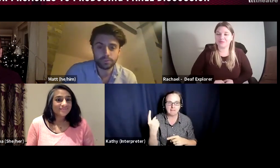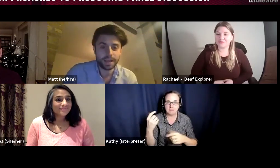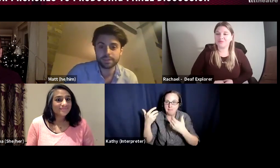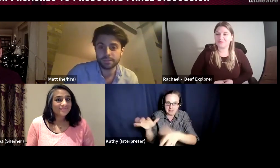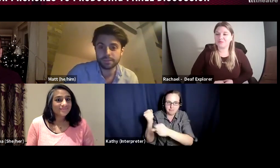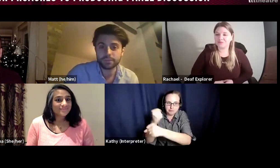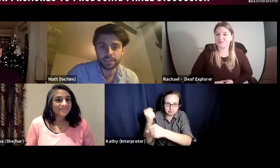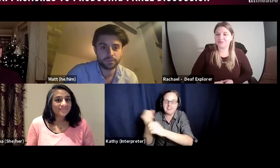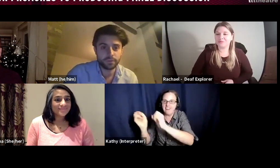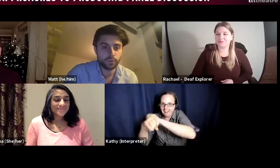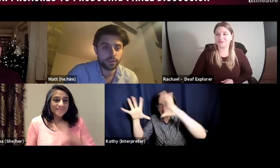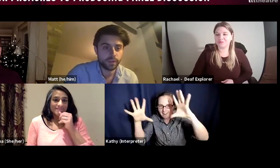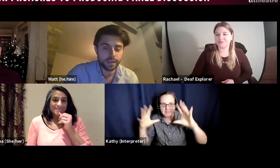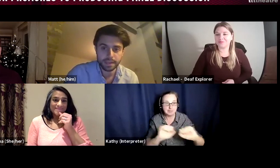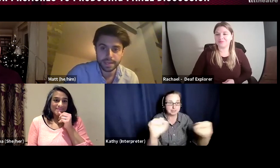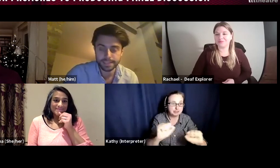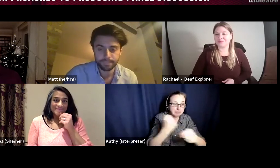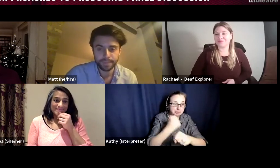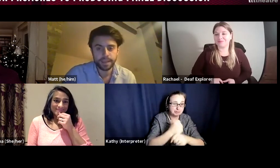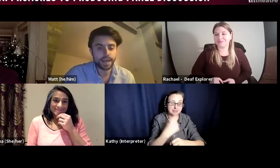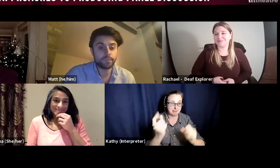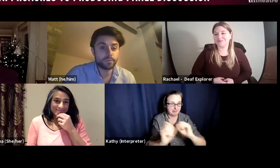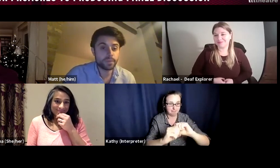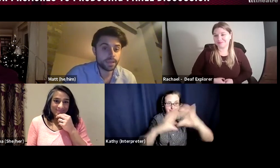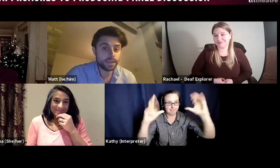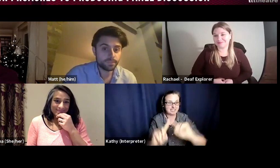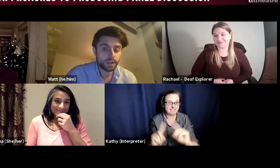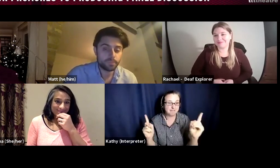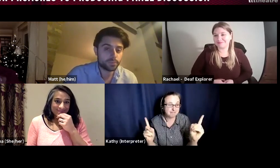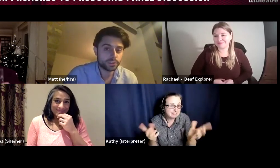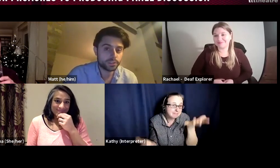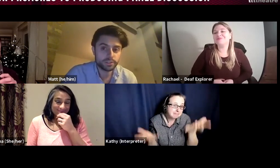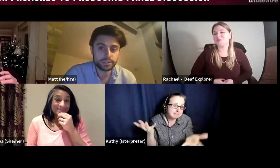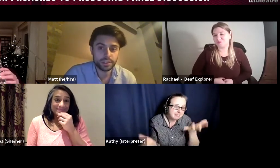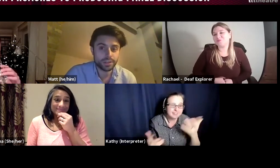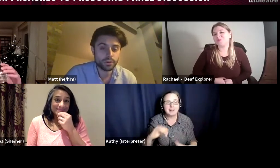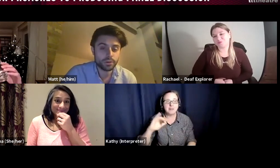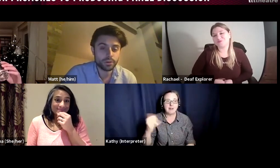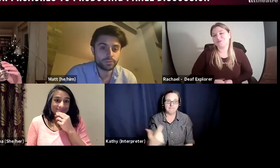have a different idea of what that thing is. For me, a producer is just someone who tries